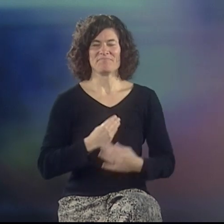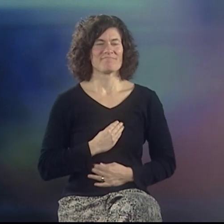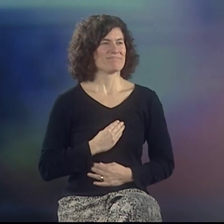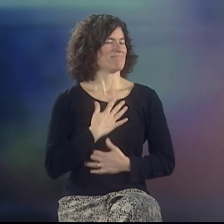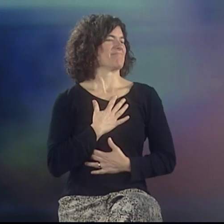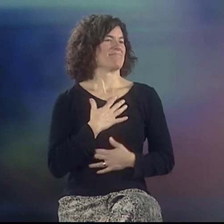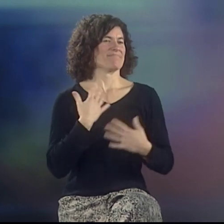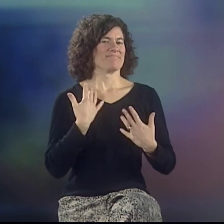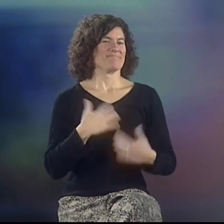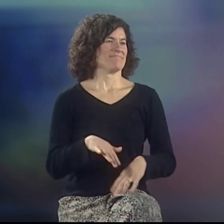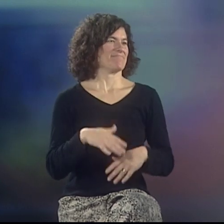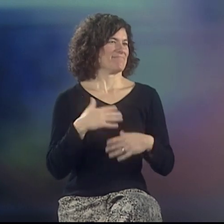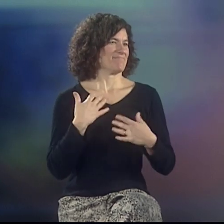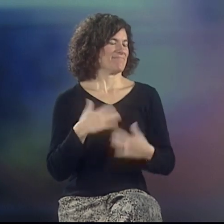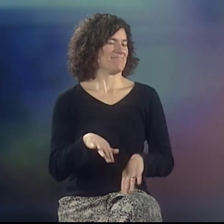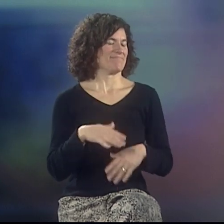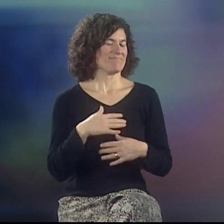such an inspiration!